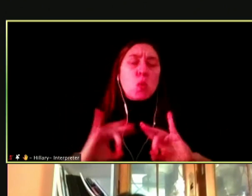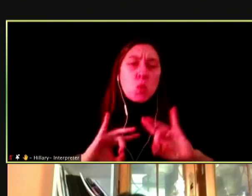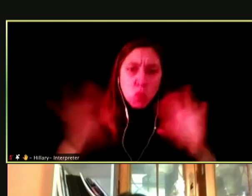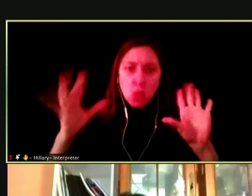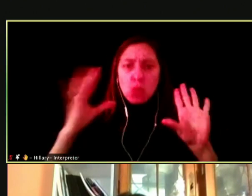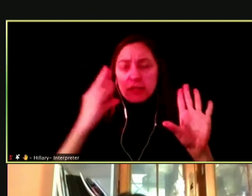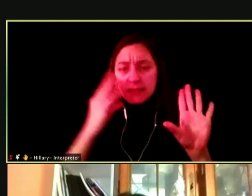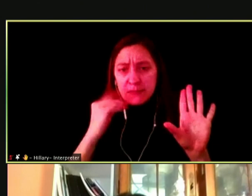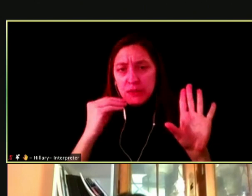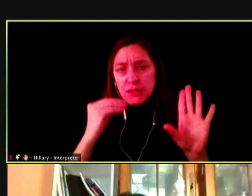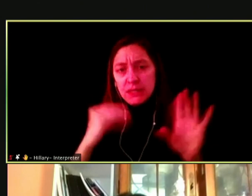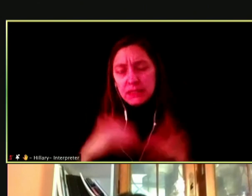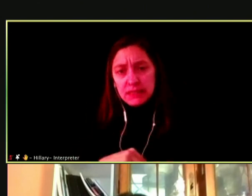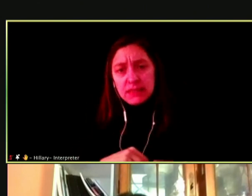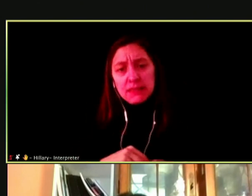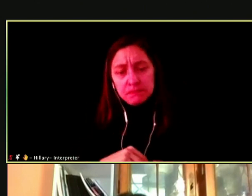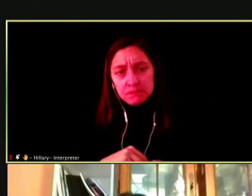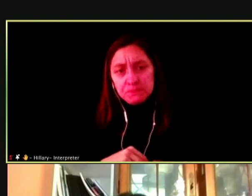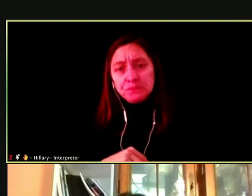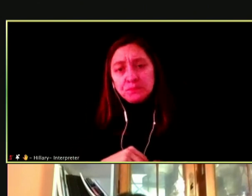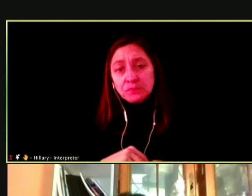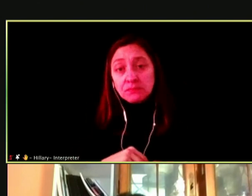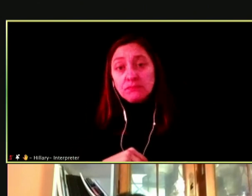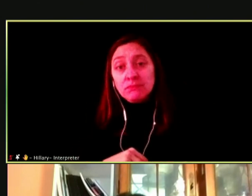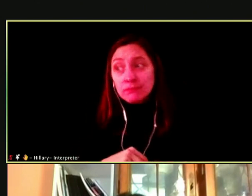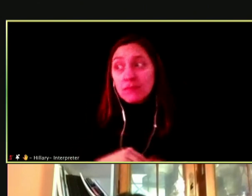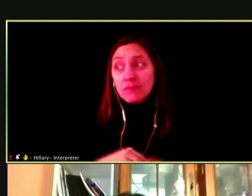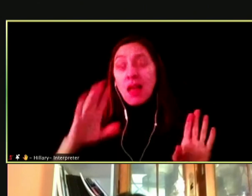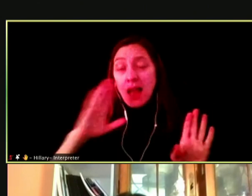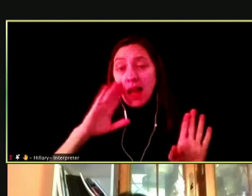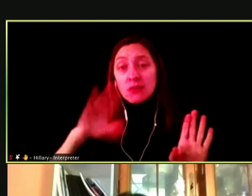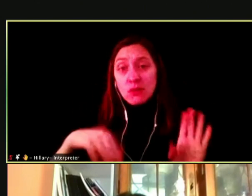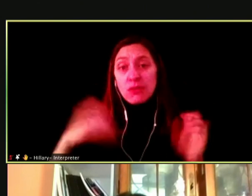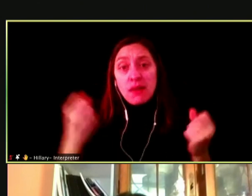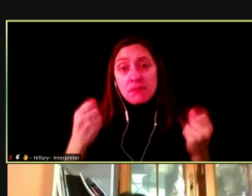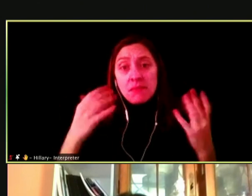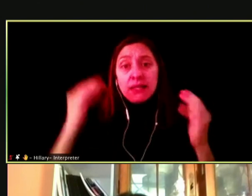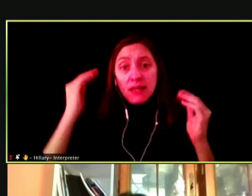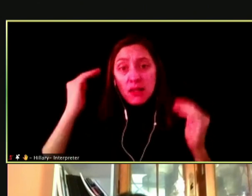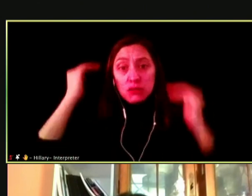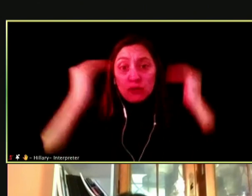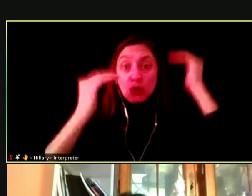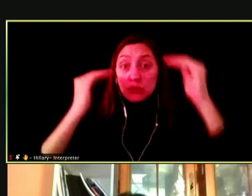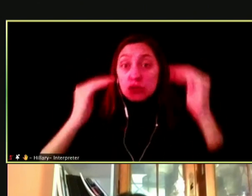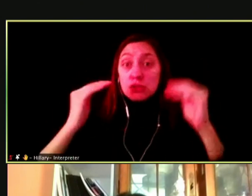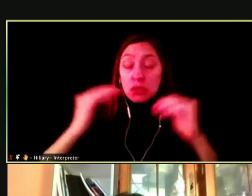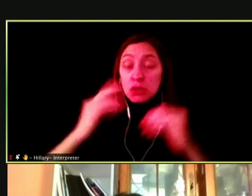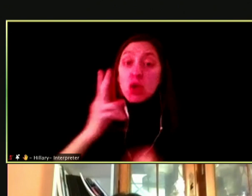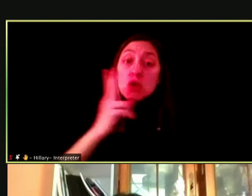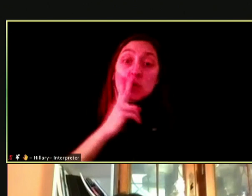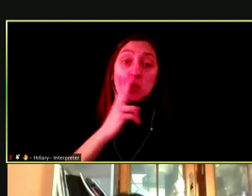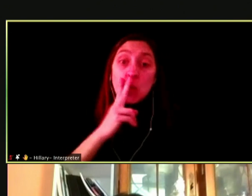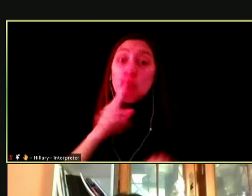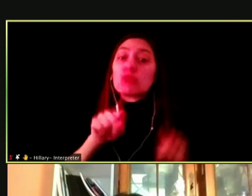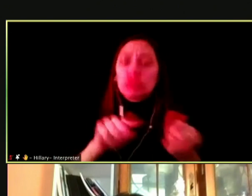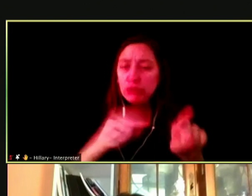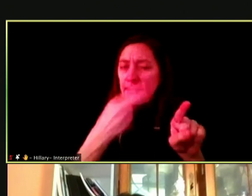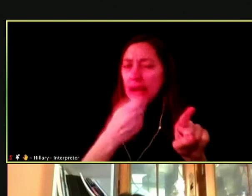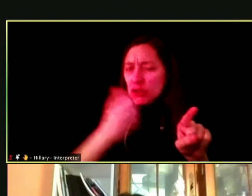I JUST KNOW OF A LOT OF ADULTS WHO STARTED SMOKING IN HIGH SCHOOL AND ALL OF A SUDDEN